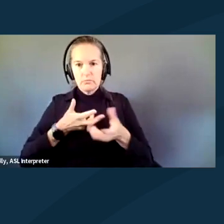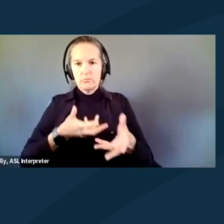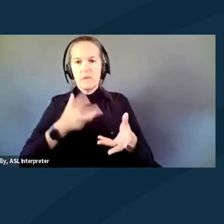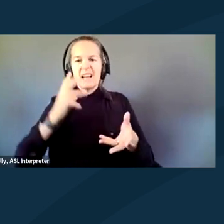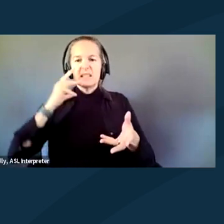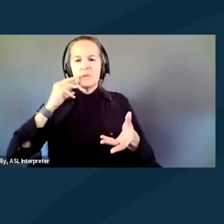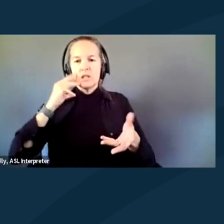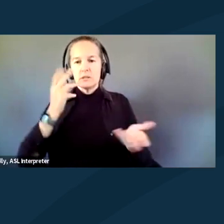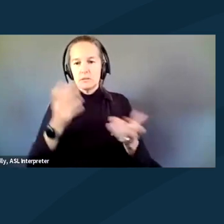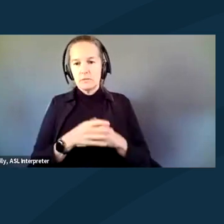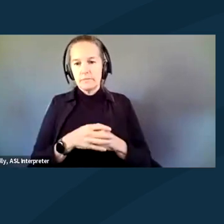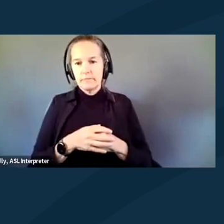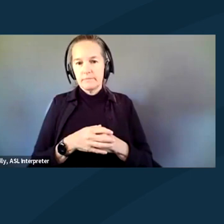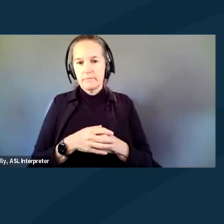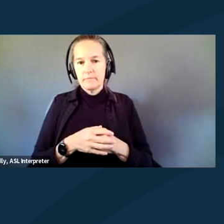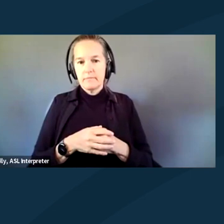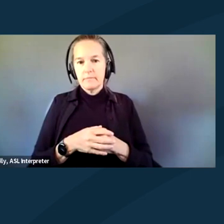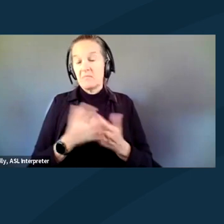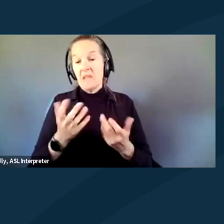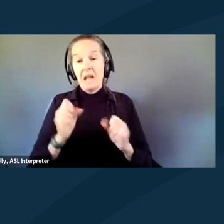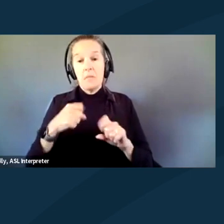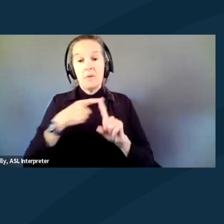And that can be to your advantage or your disadvantage or both.